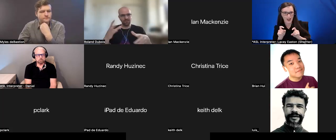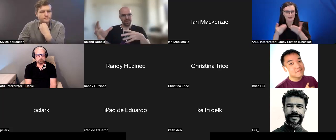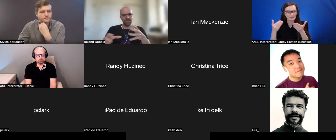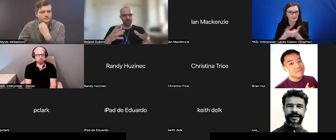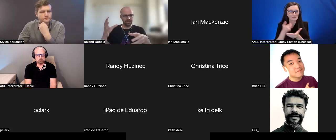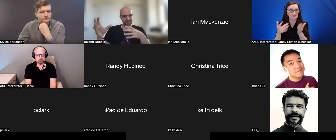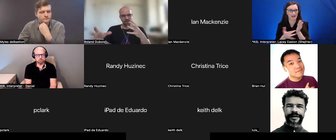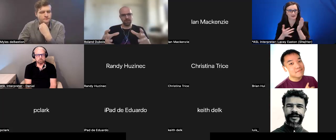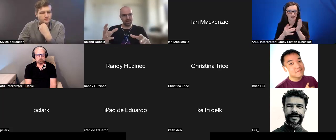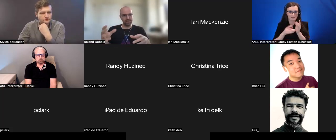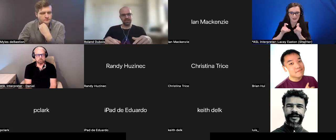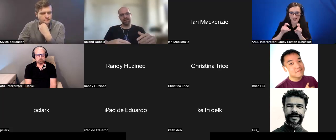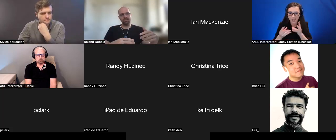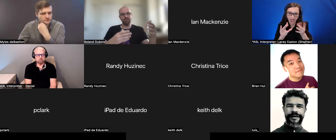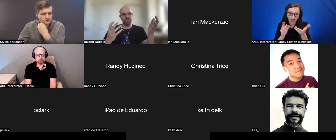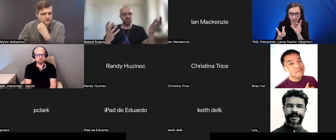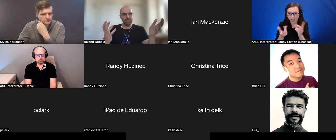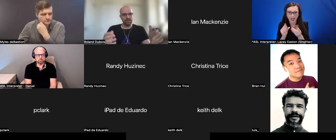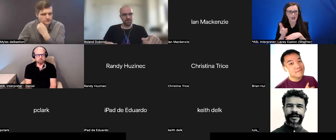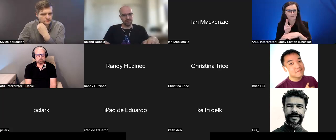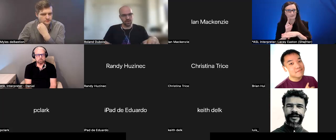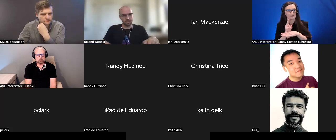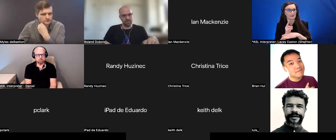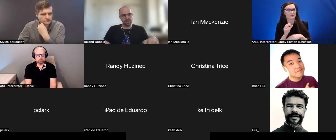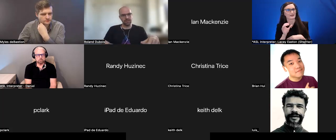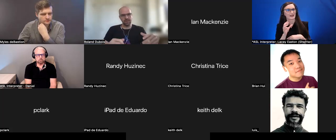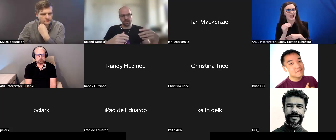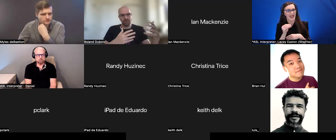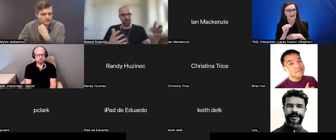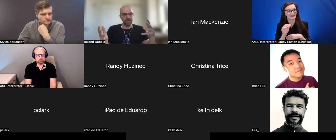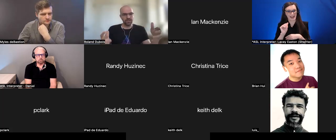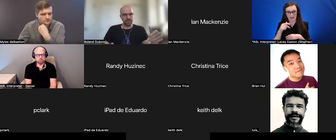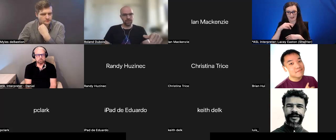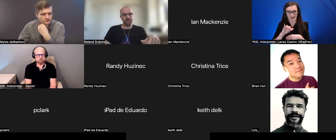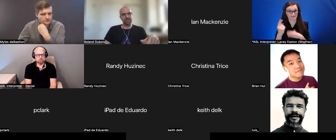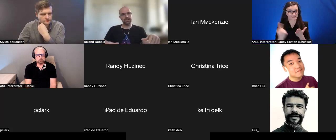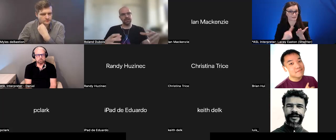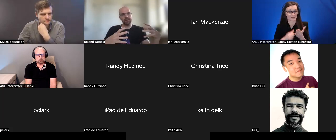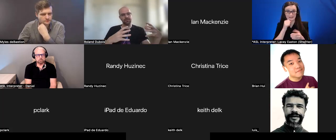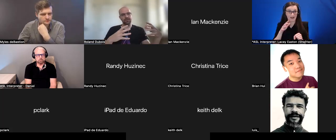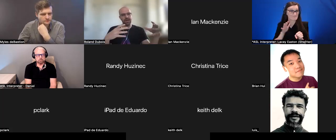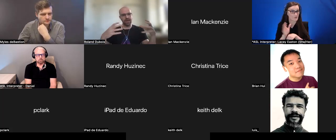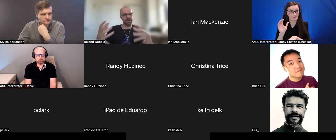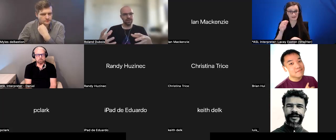finagle in the API's that are sometimes not even completely finished API's. They have hackers